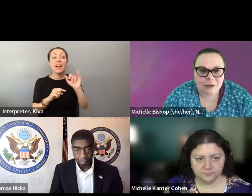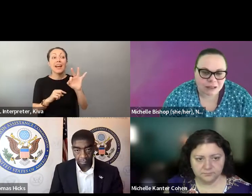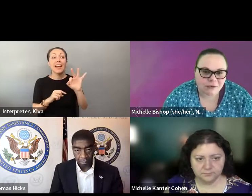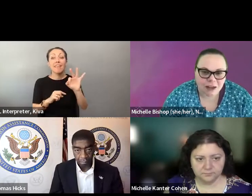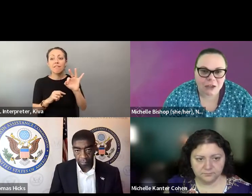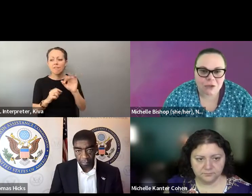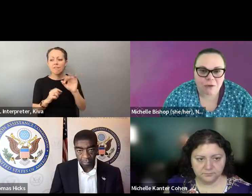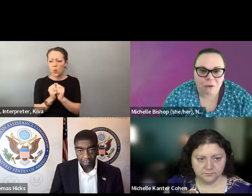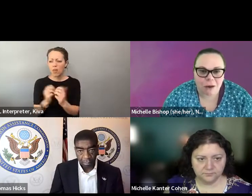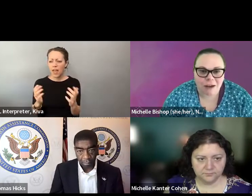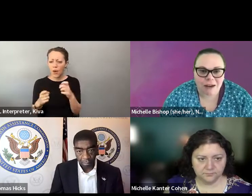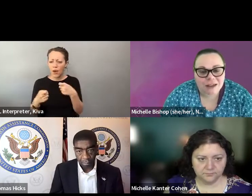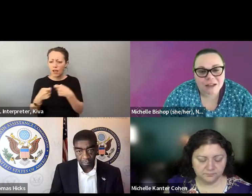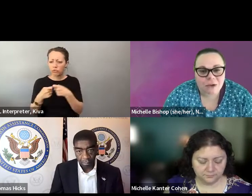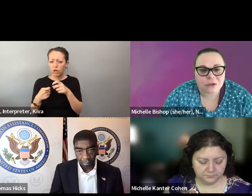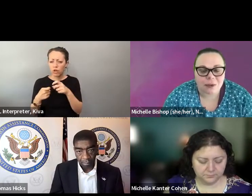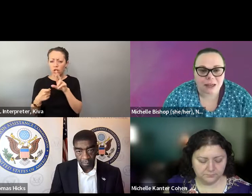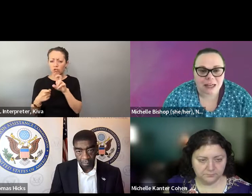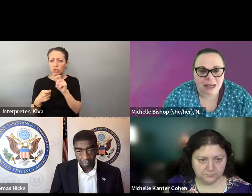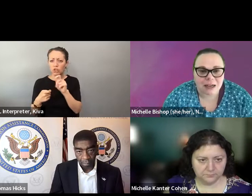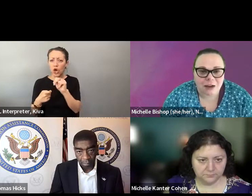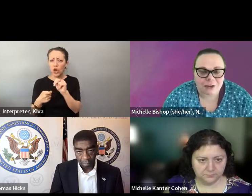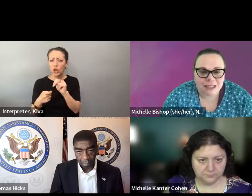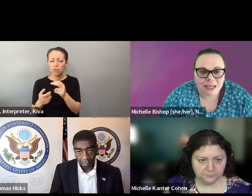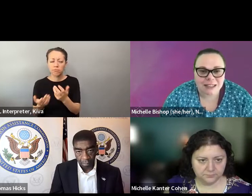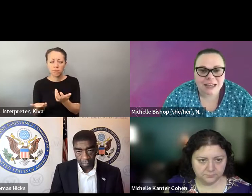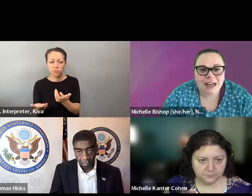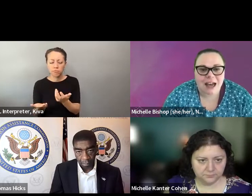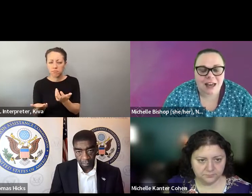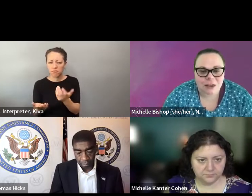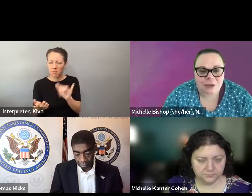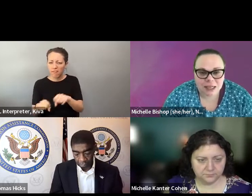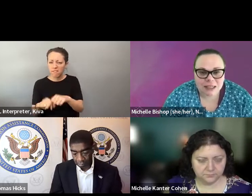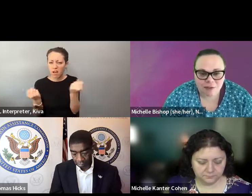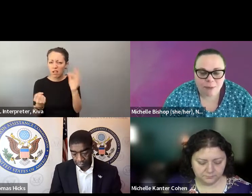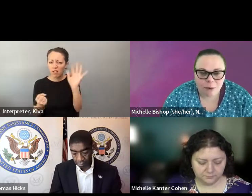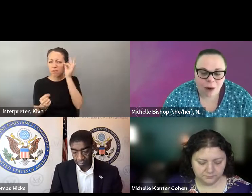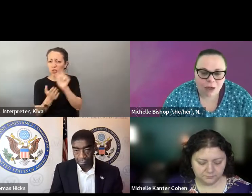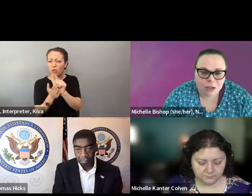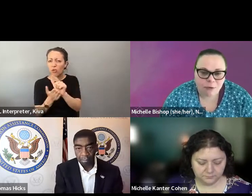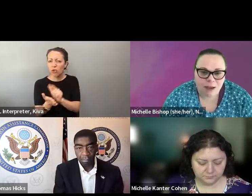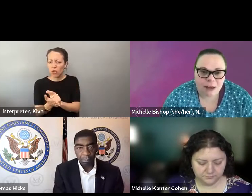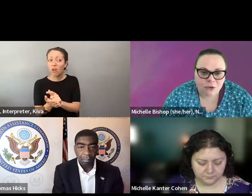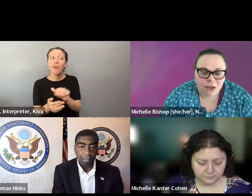and electronic ballot marking meat vote by mail Rights Act. The other issue that I was so fascinated by our conversation earlier today about accessible voip by mail electronic ballot delivery and electronic ballot marking may vote by mail significantly more accessible without electronic return it's inaccessible and it's a significantly more accessible. But without electronic return violation, of federal law, and that's also been litigated in other States.